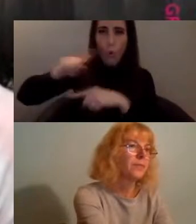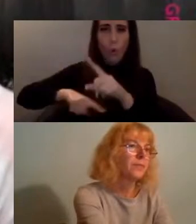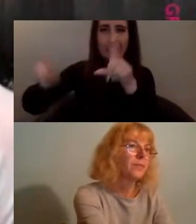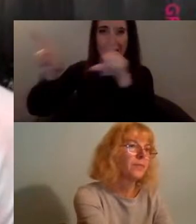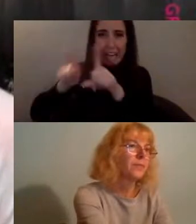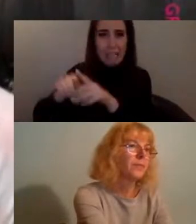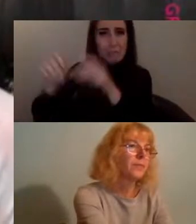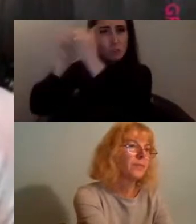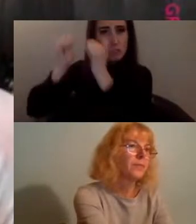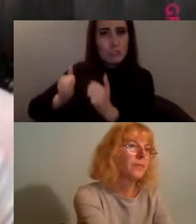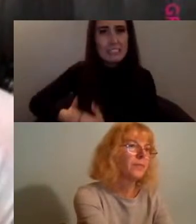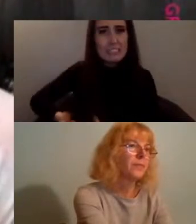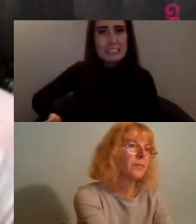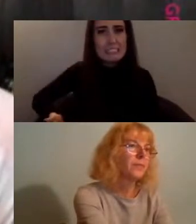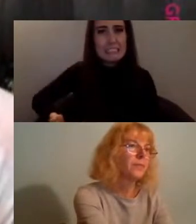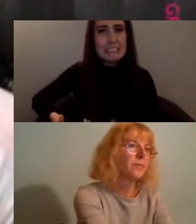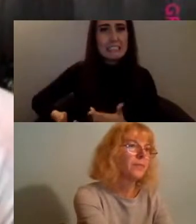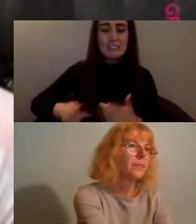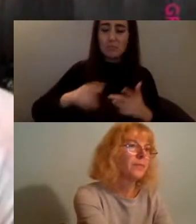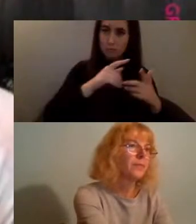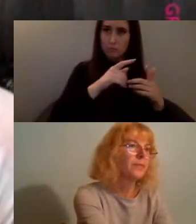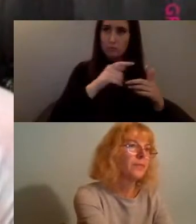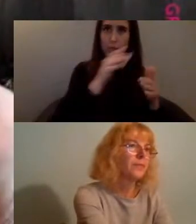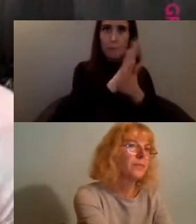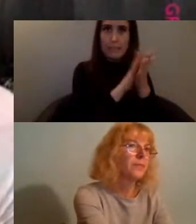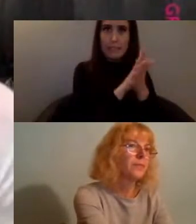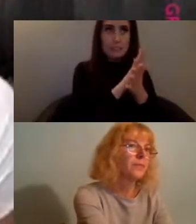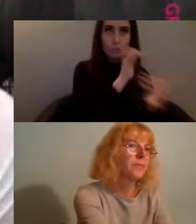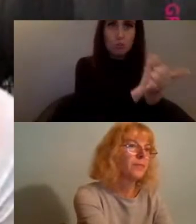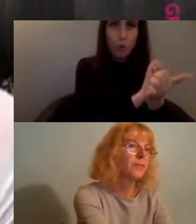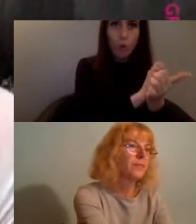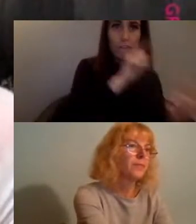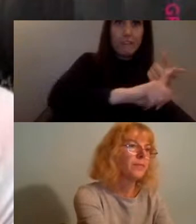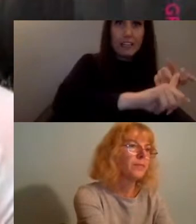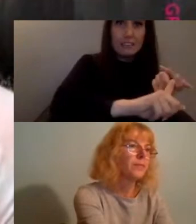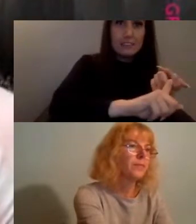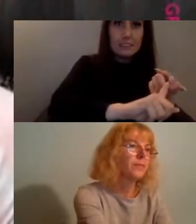and getting away from that really makes you create a space that can actually centre those